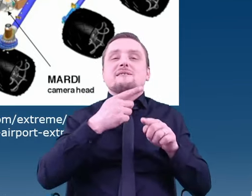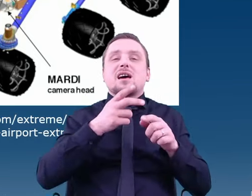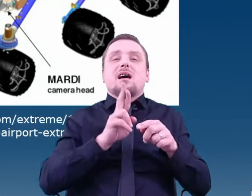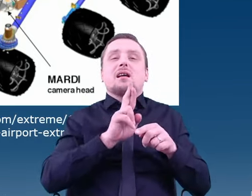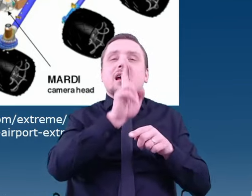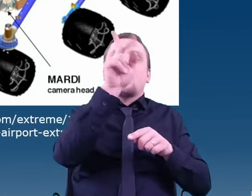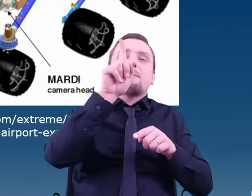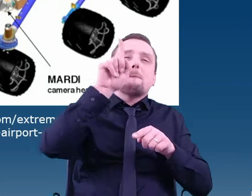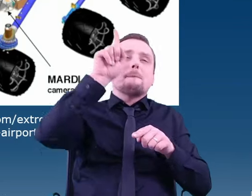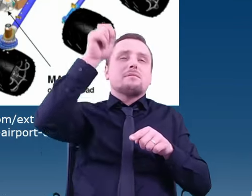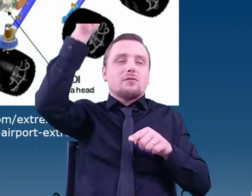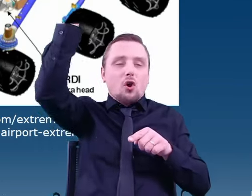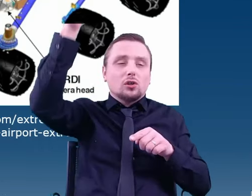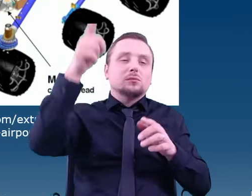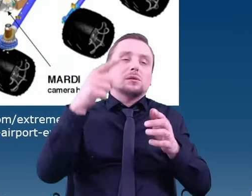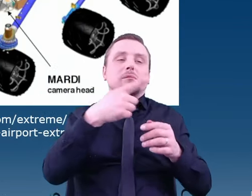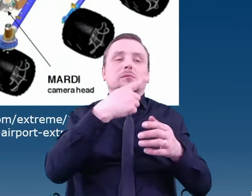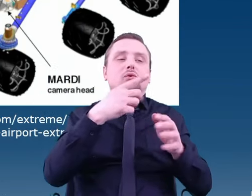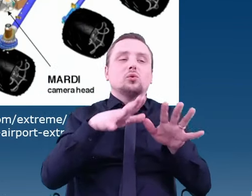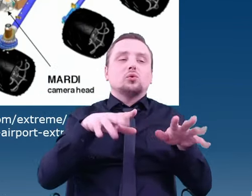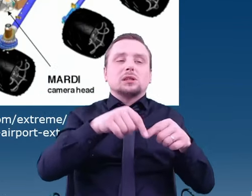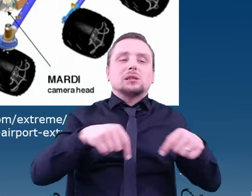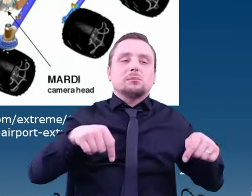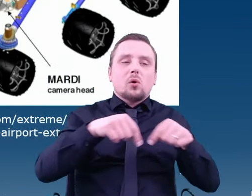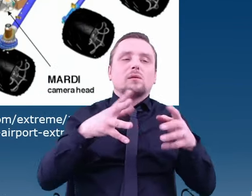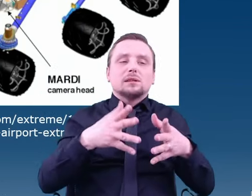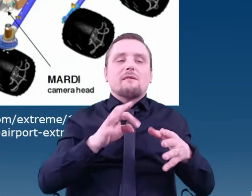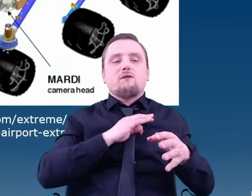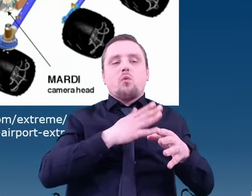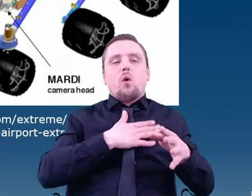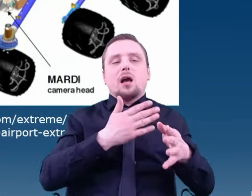They want their equipment in a rover, probe, an orbiter